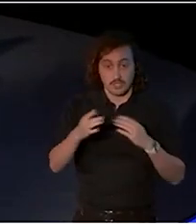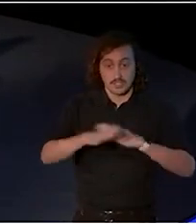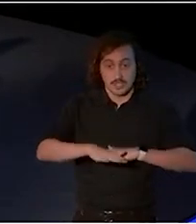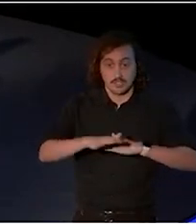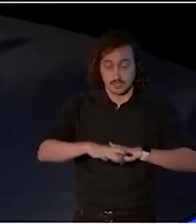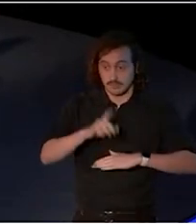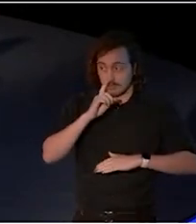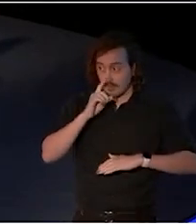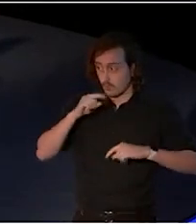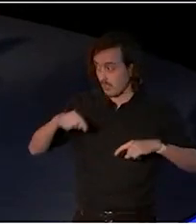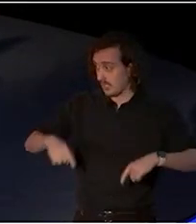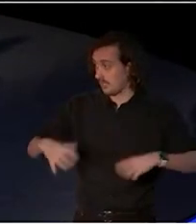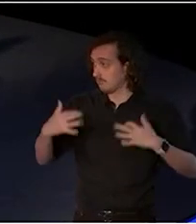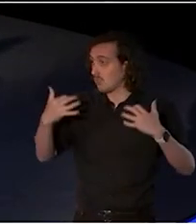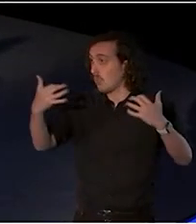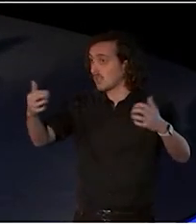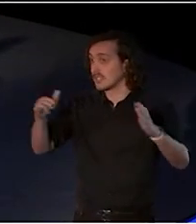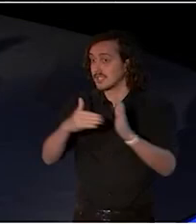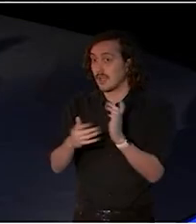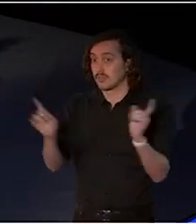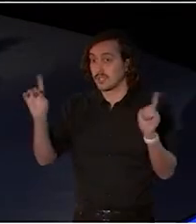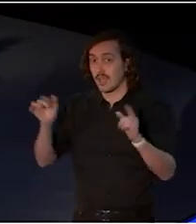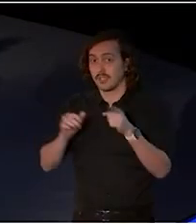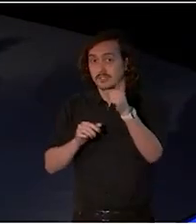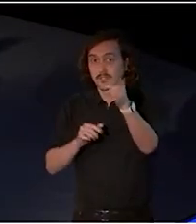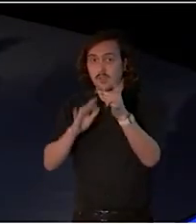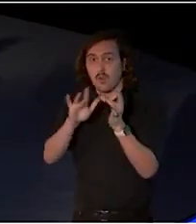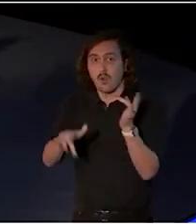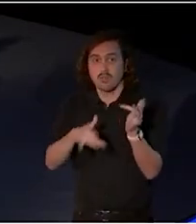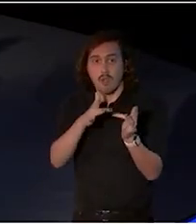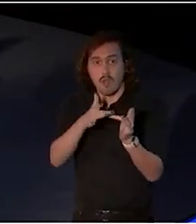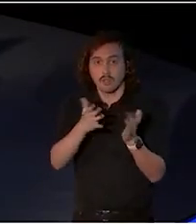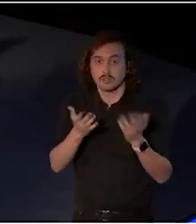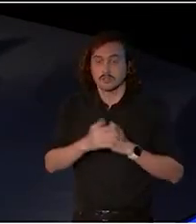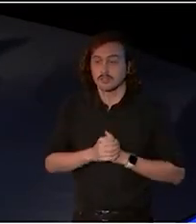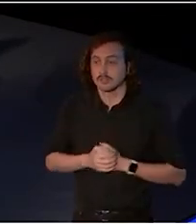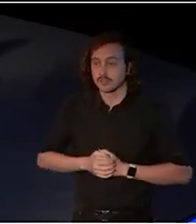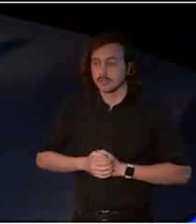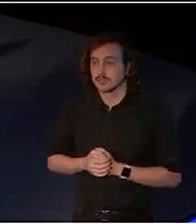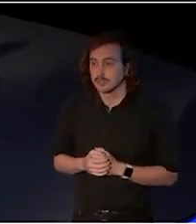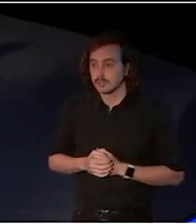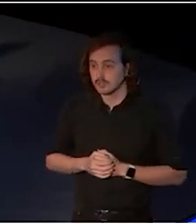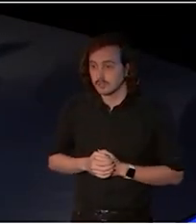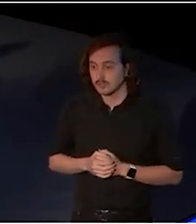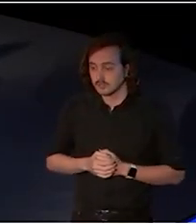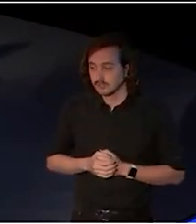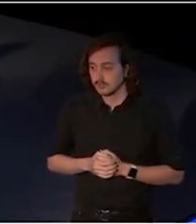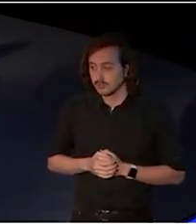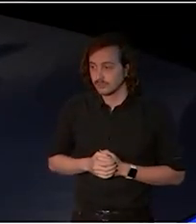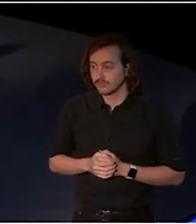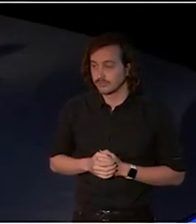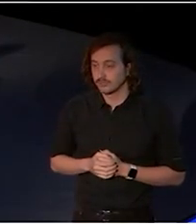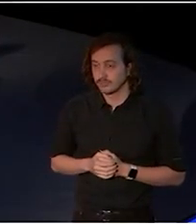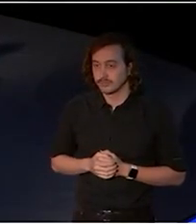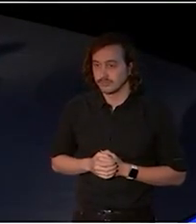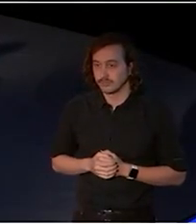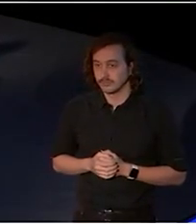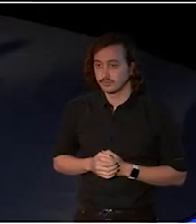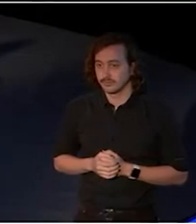in this audience today and also acknowledge those who are joining us online.